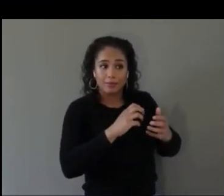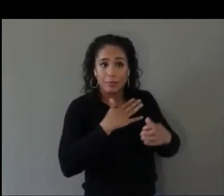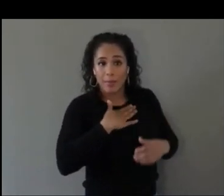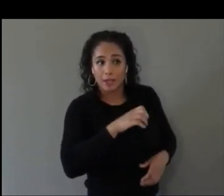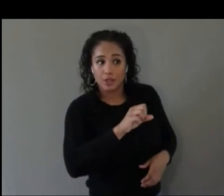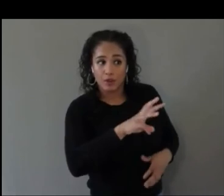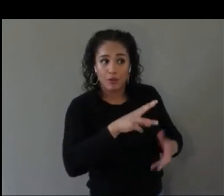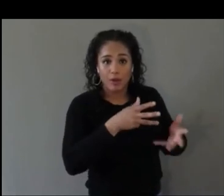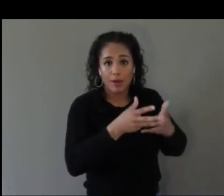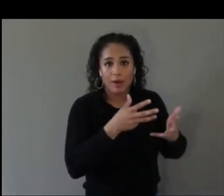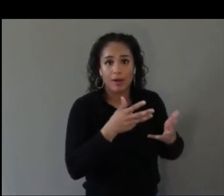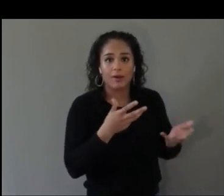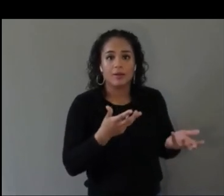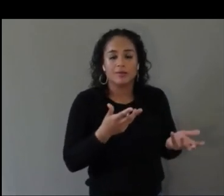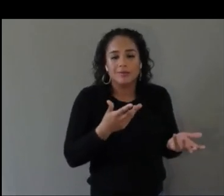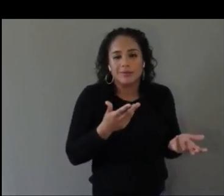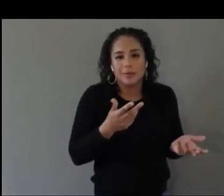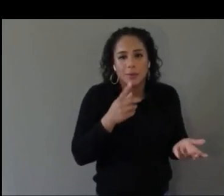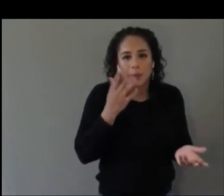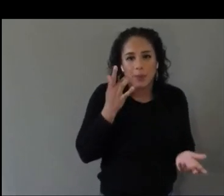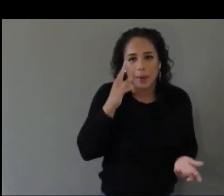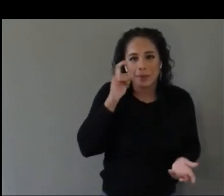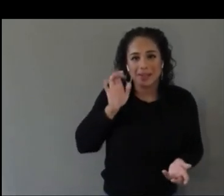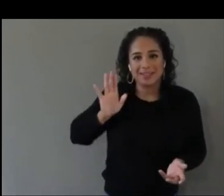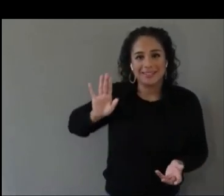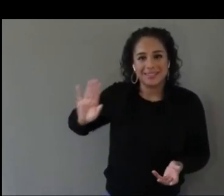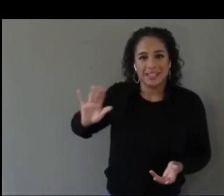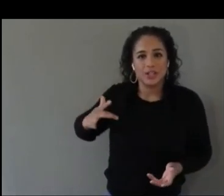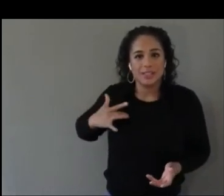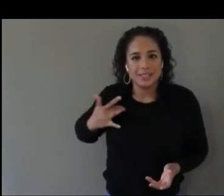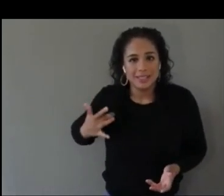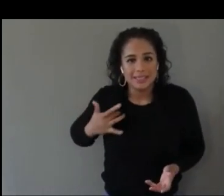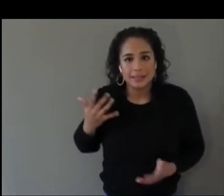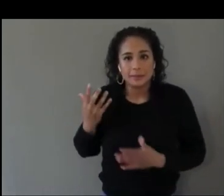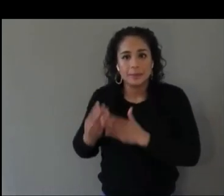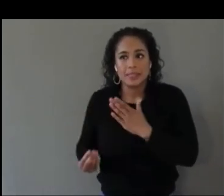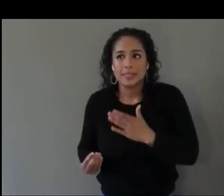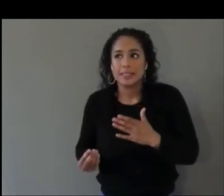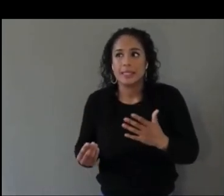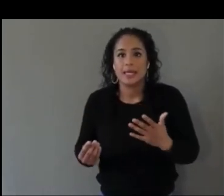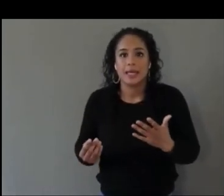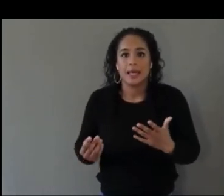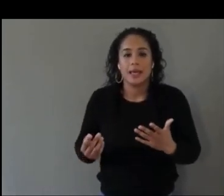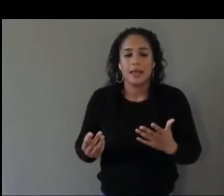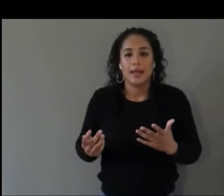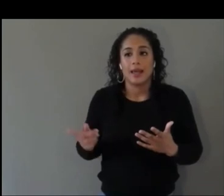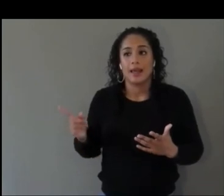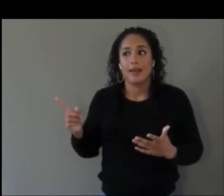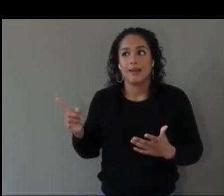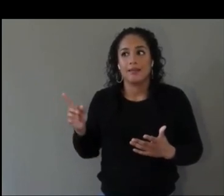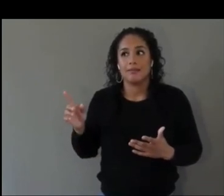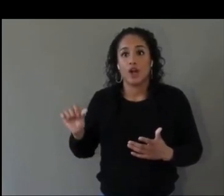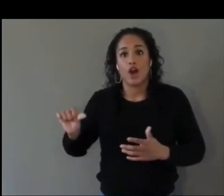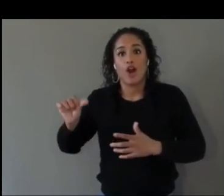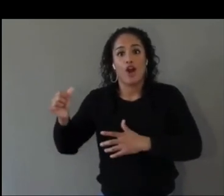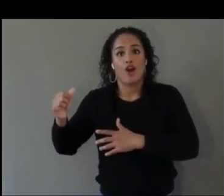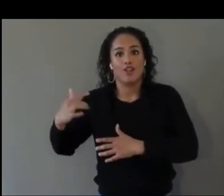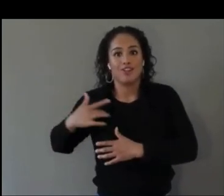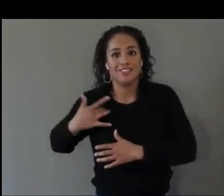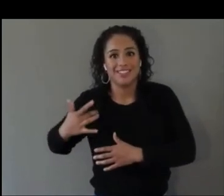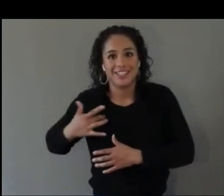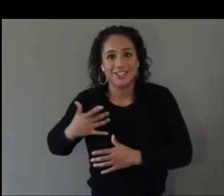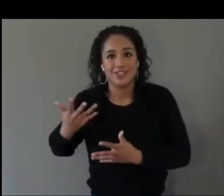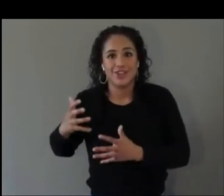in that person are the other senses of picking up over 150% to 200% of the capabilities and